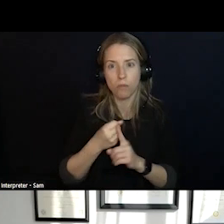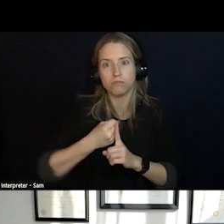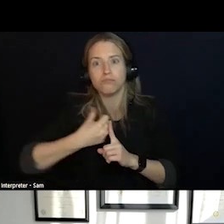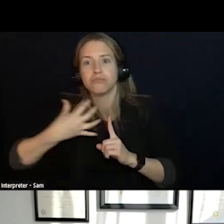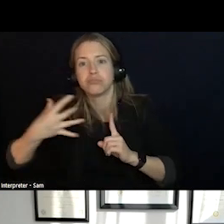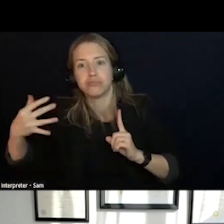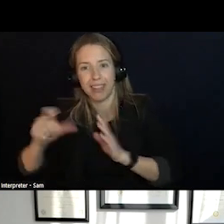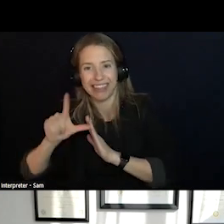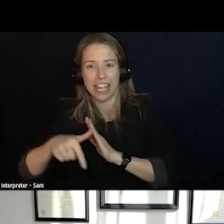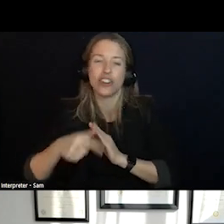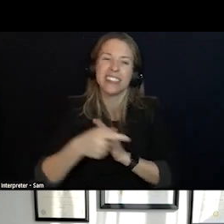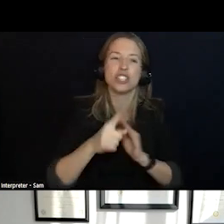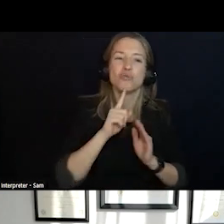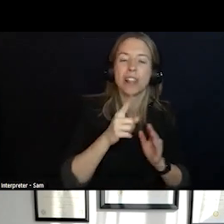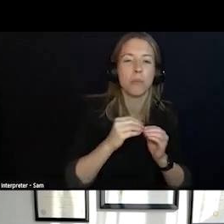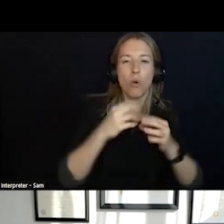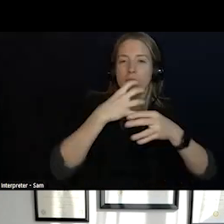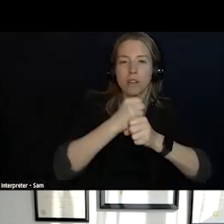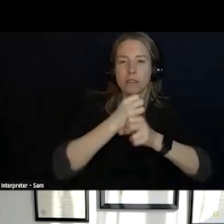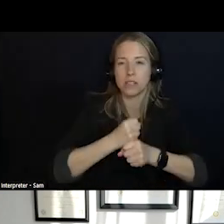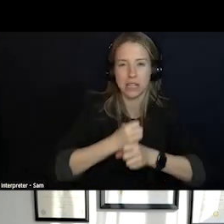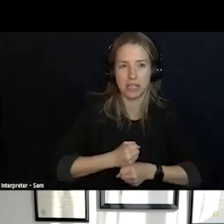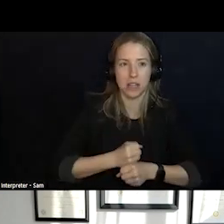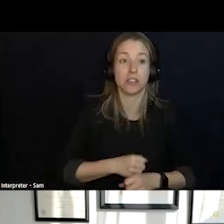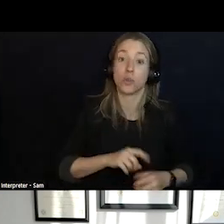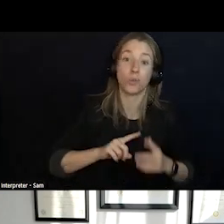WE ARE GOING TO START AT THE TOP AND GO INTO MORE DETAIL WITH THE